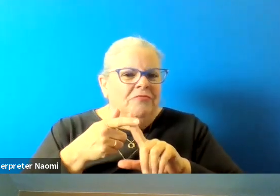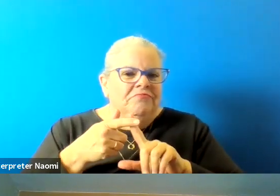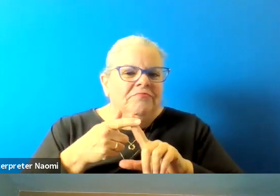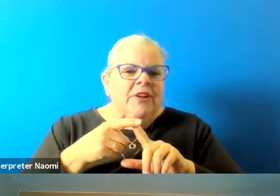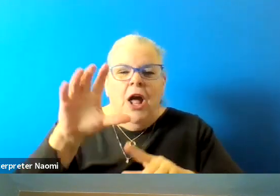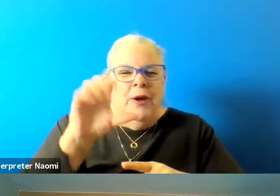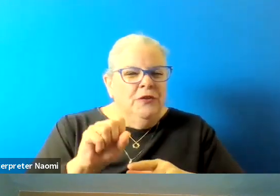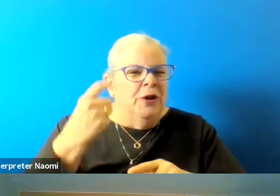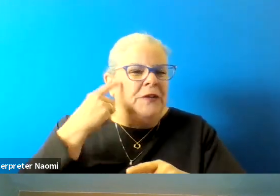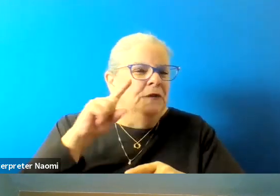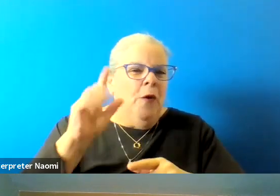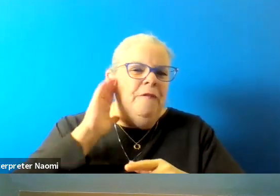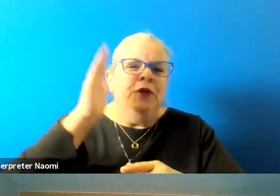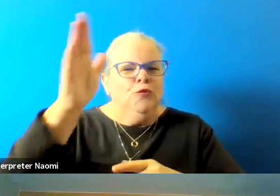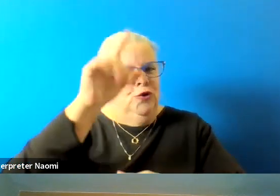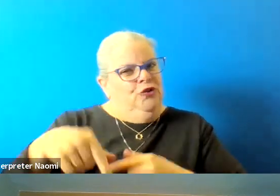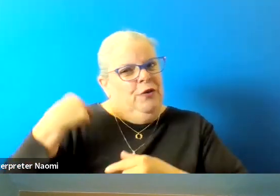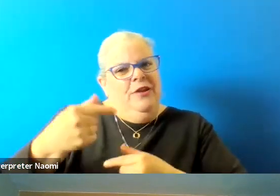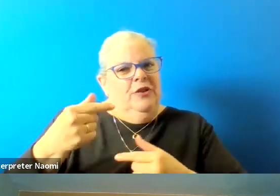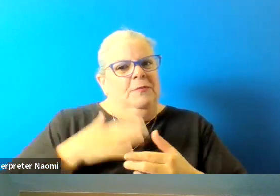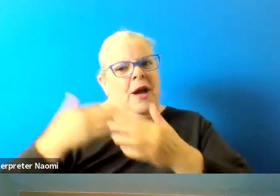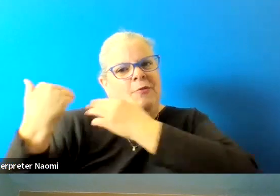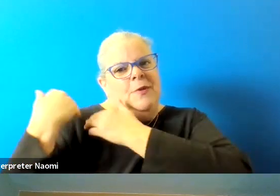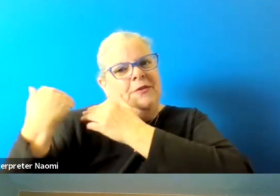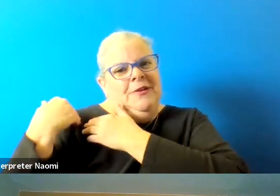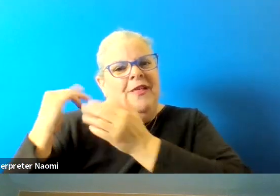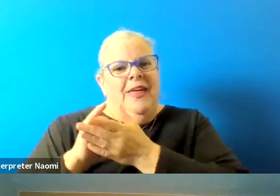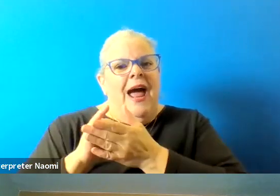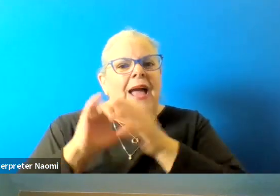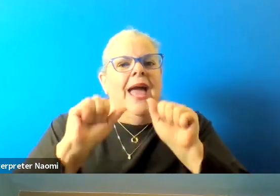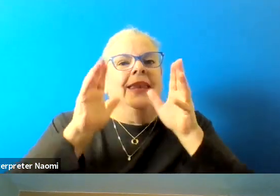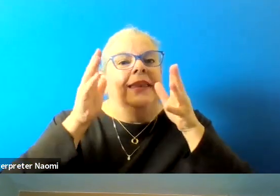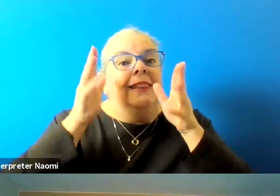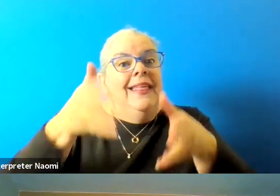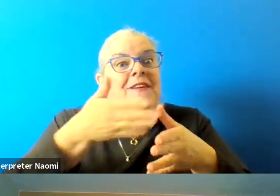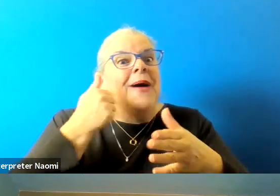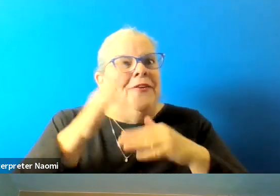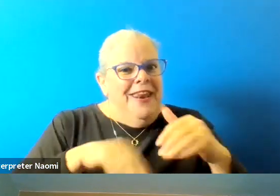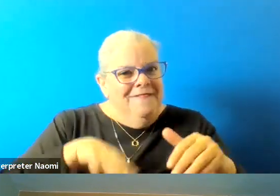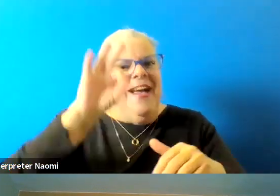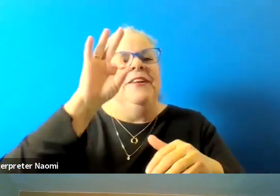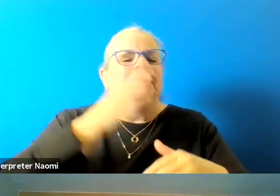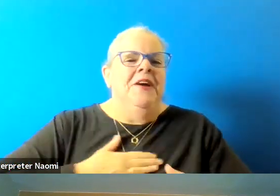And so I think it's my responsibility to make sure I can leave it better than I found it. I appreciate everybody's time and thank you.